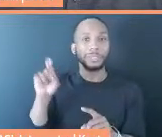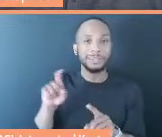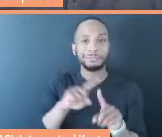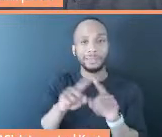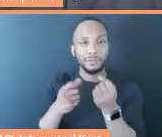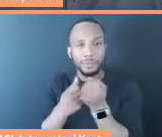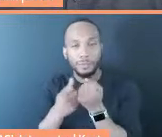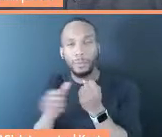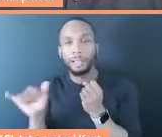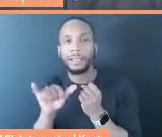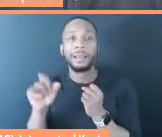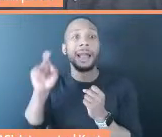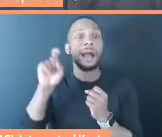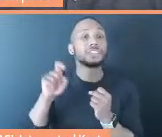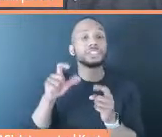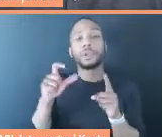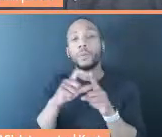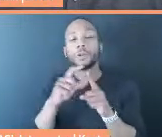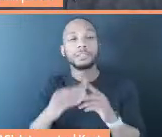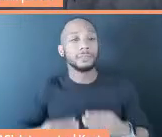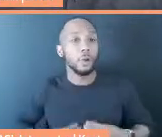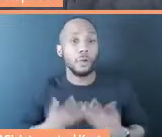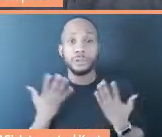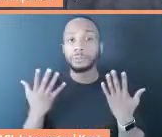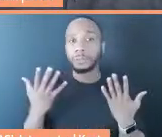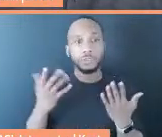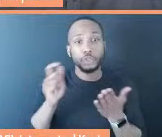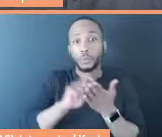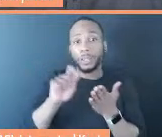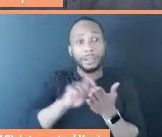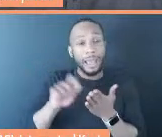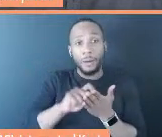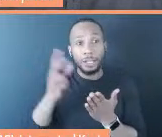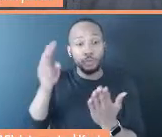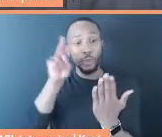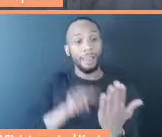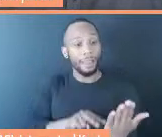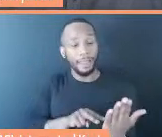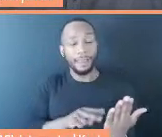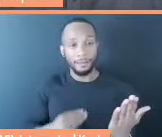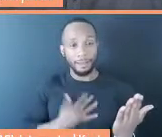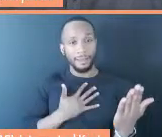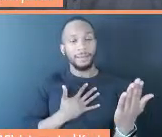"I just need some words of encouragement written out to me." And it was really